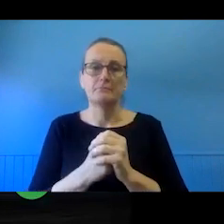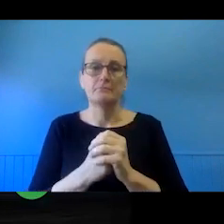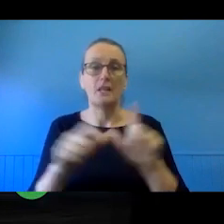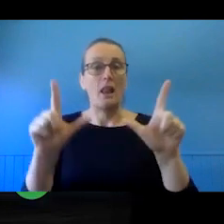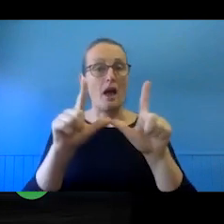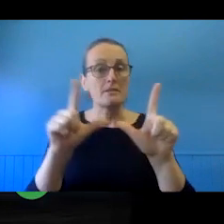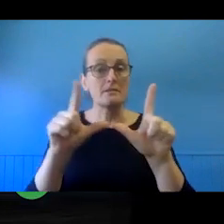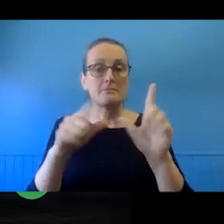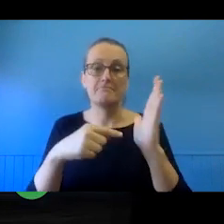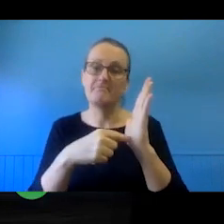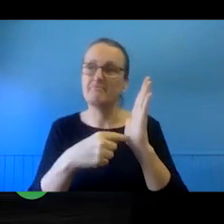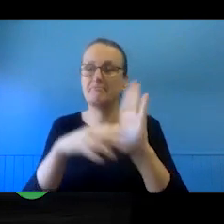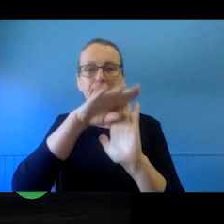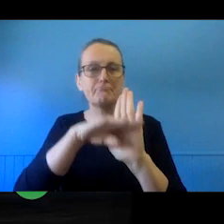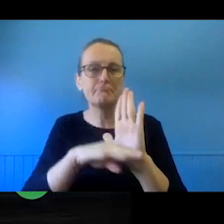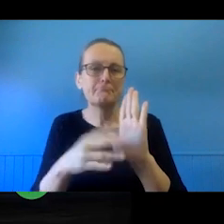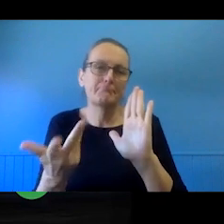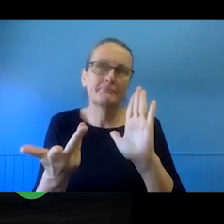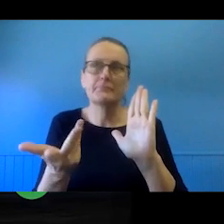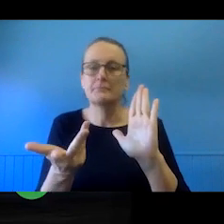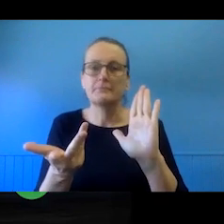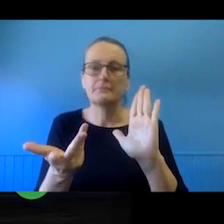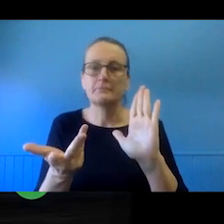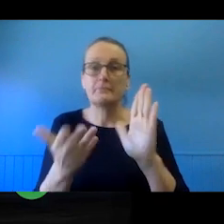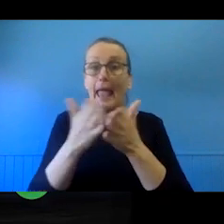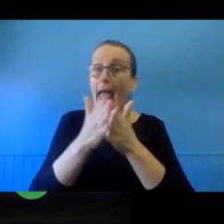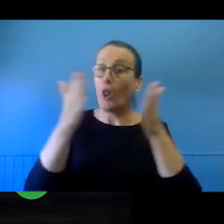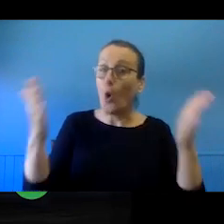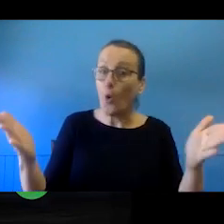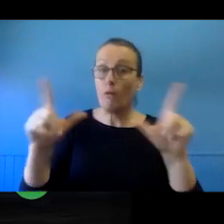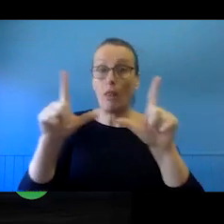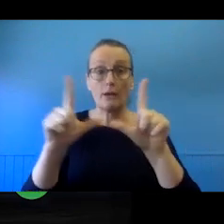often relate to things such as how long the licence lasts for, where